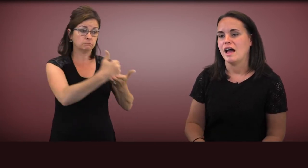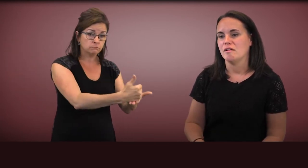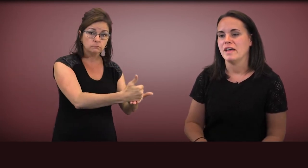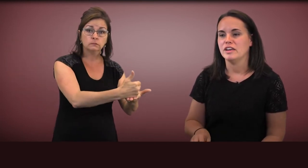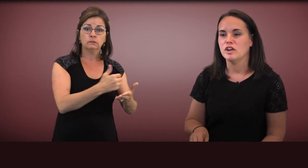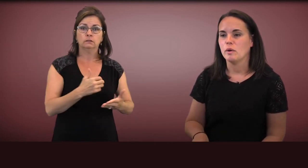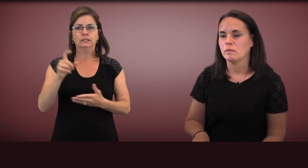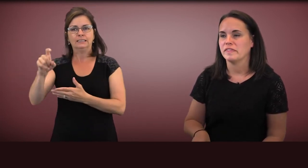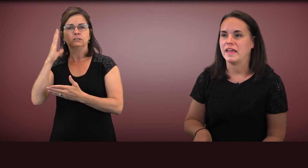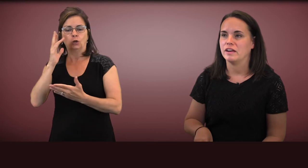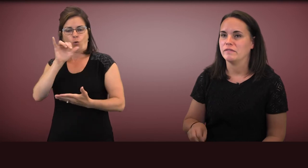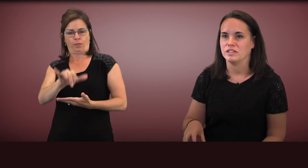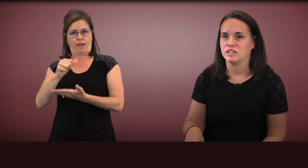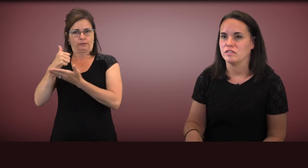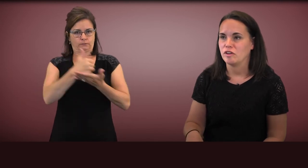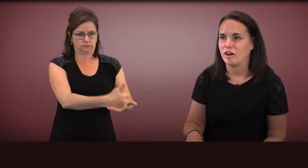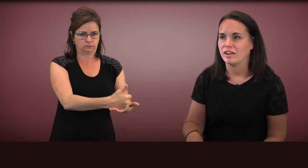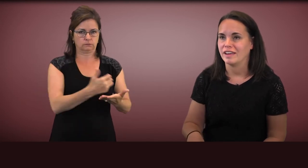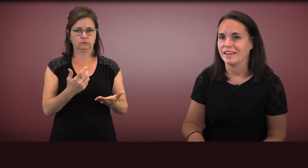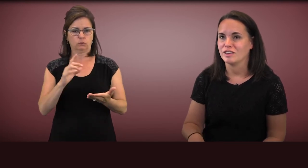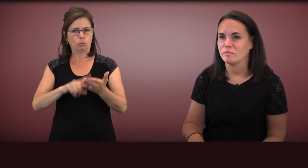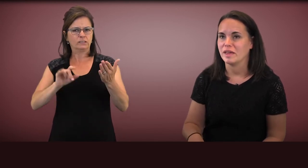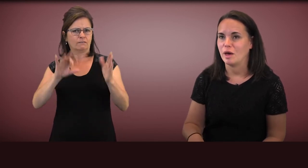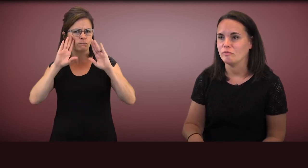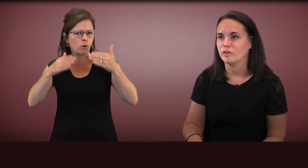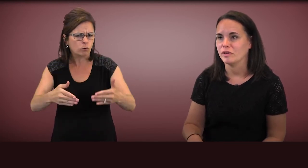and knowing what that intervention is targeting, could be helpful